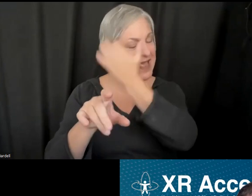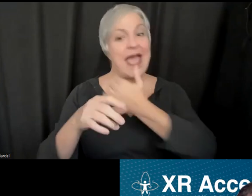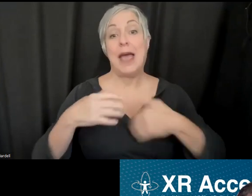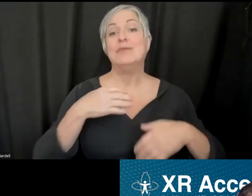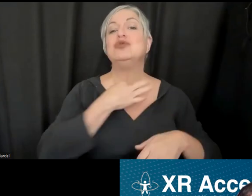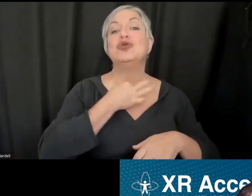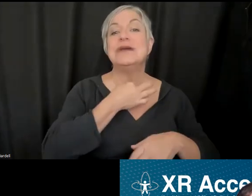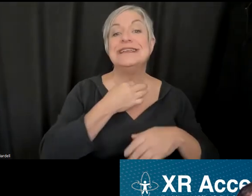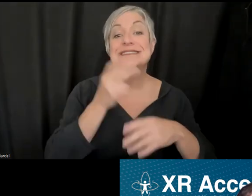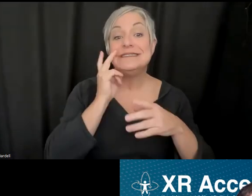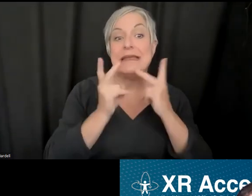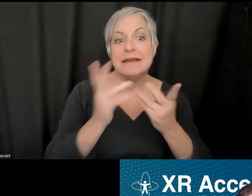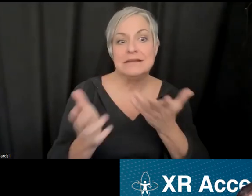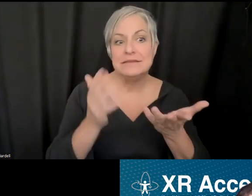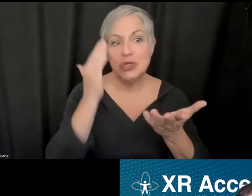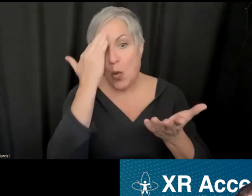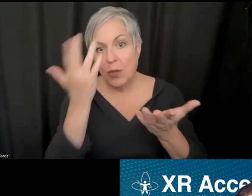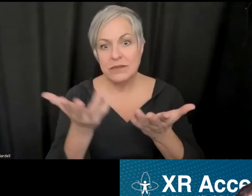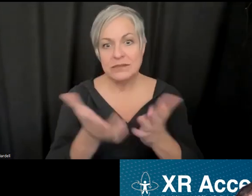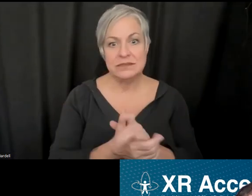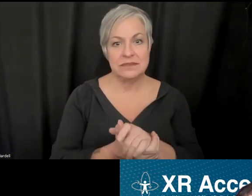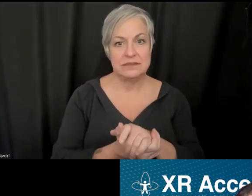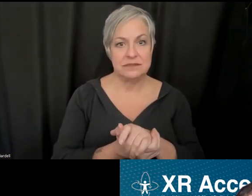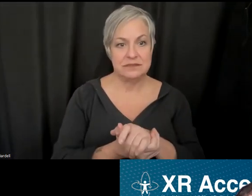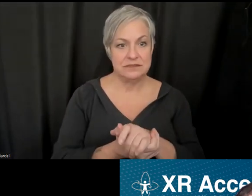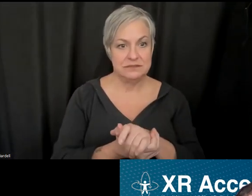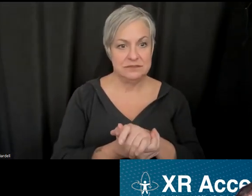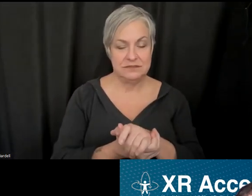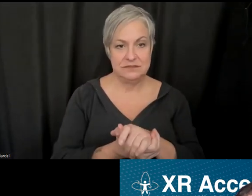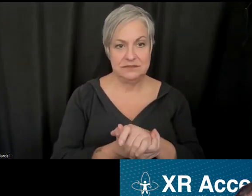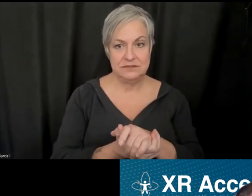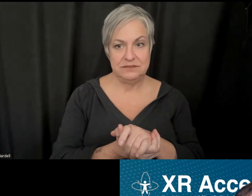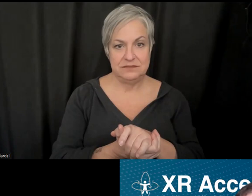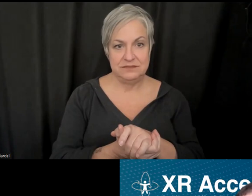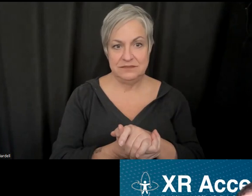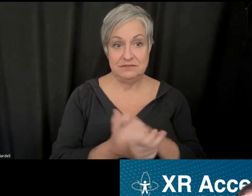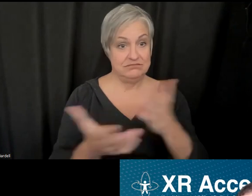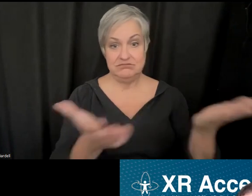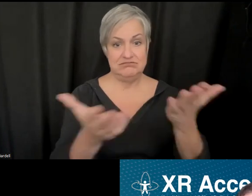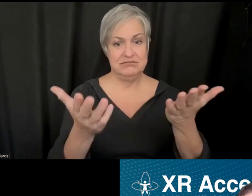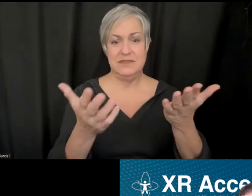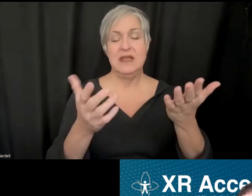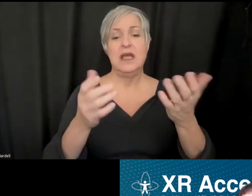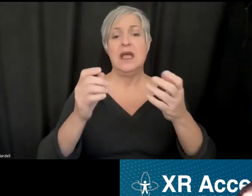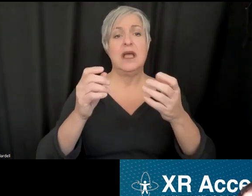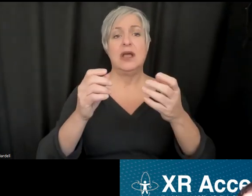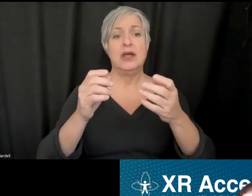know, as well. People can feel free to put that in the chat as